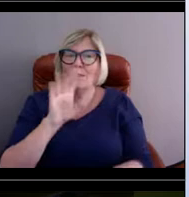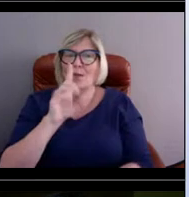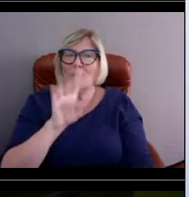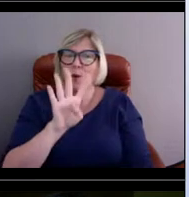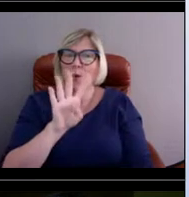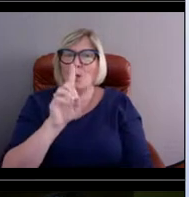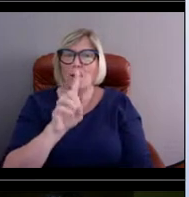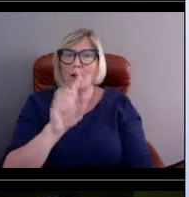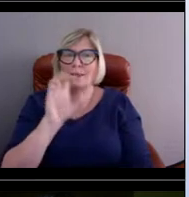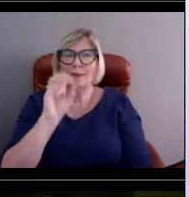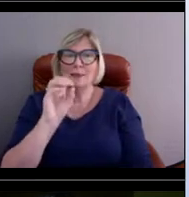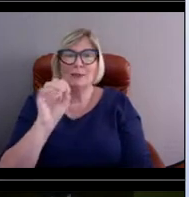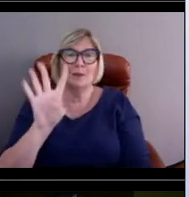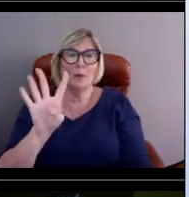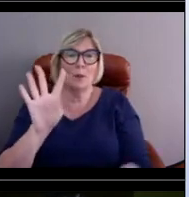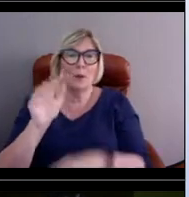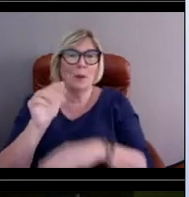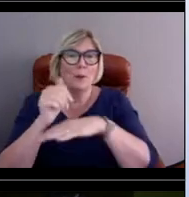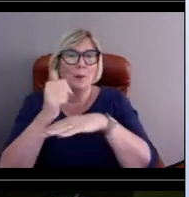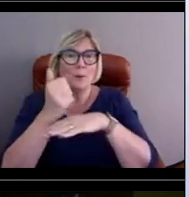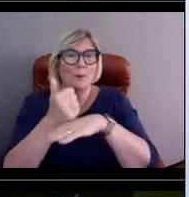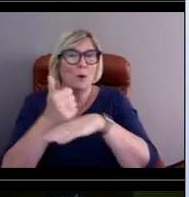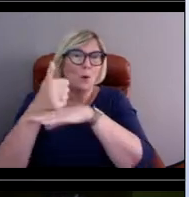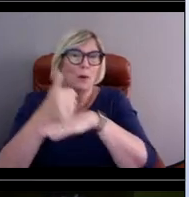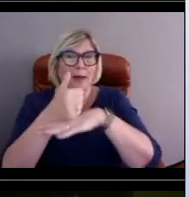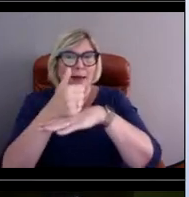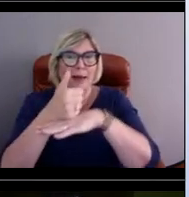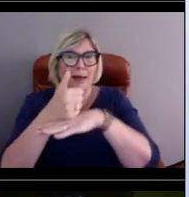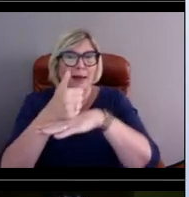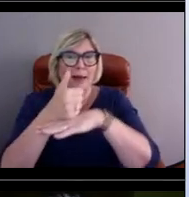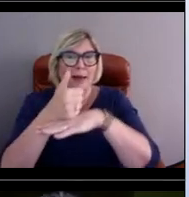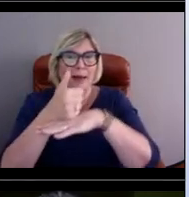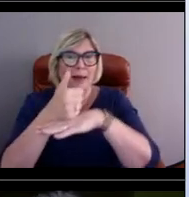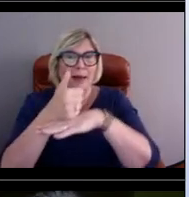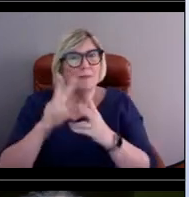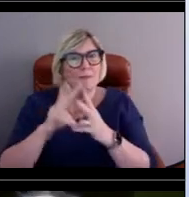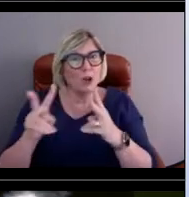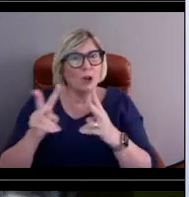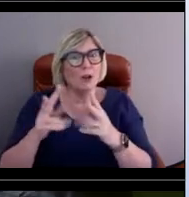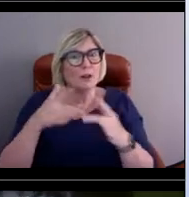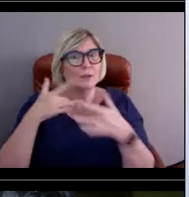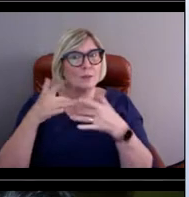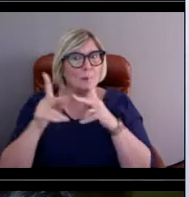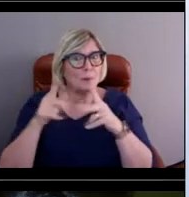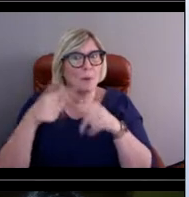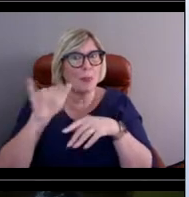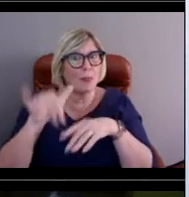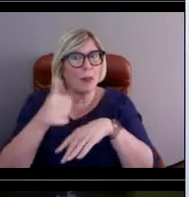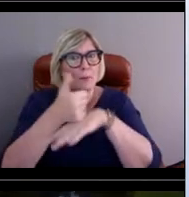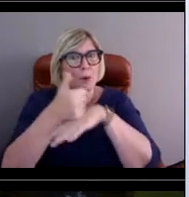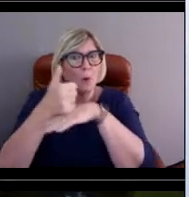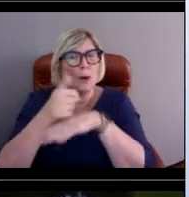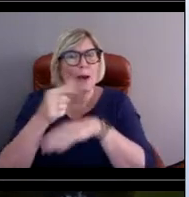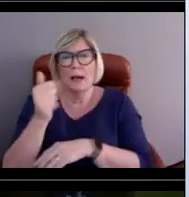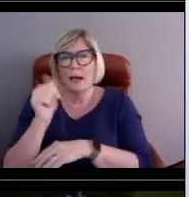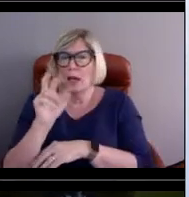We had some very concerned people about that buoy. Garrett wants to know, you know,